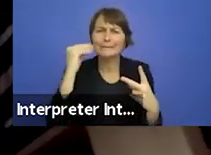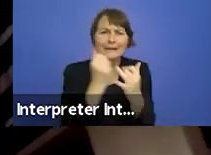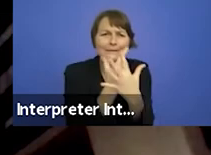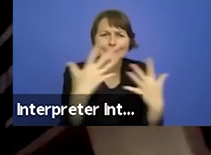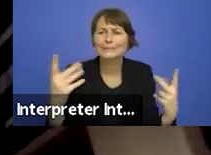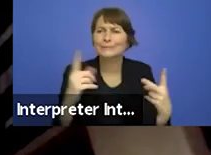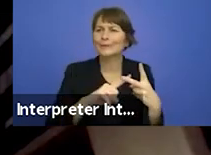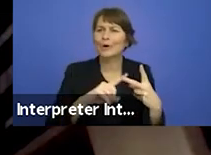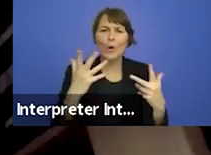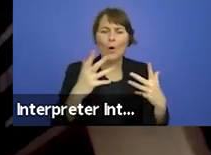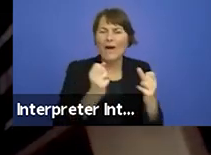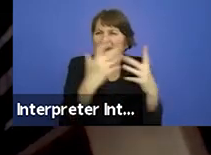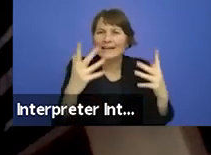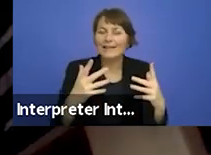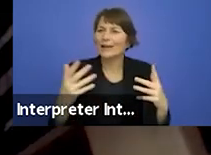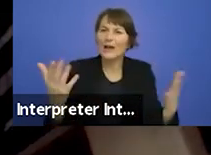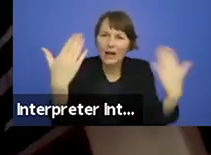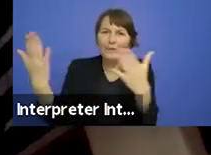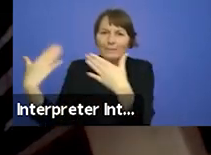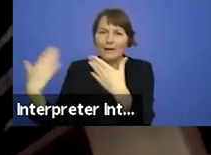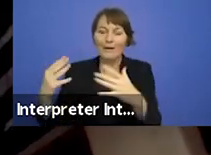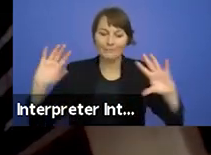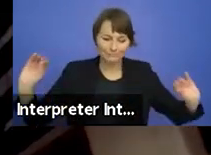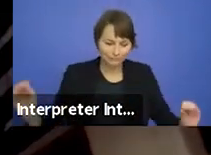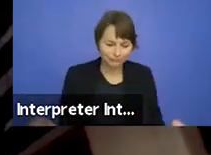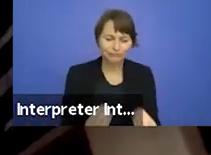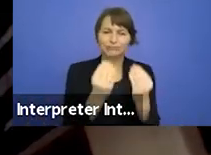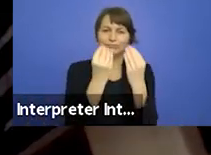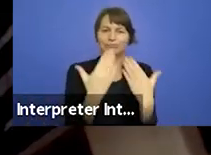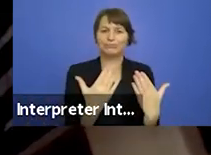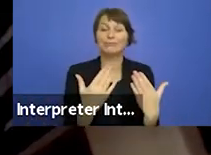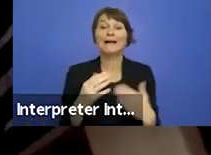Judith sent me Patrik Ouředník brilliant Czech novel Europeana and suggested I direct it.